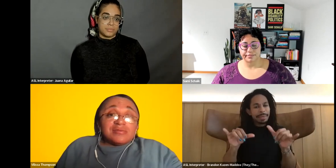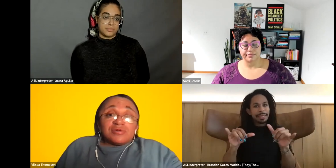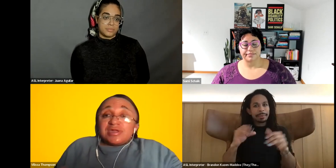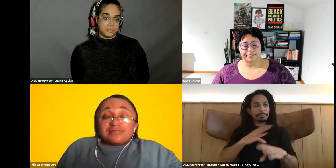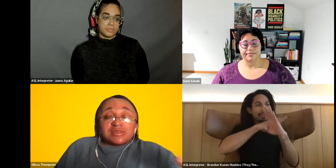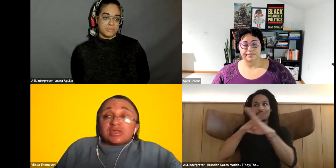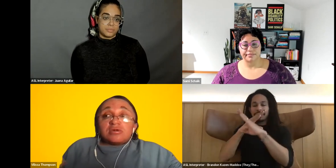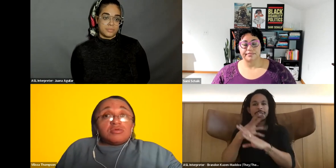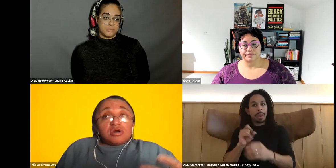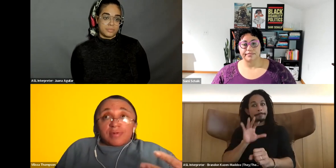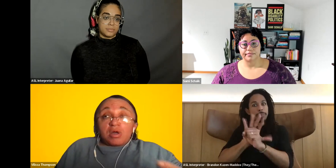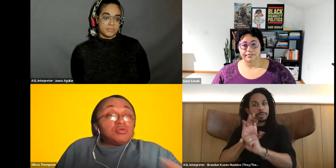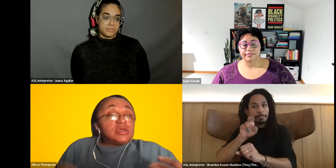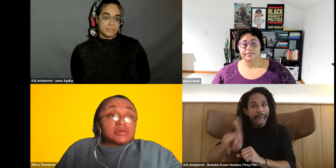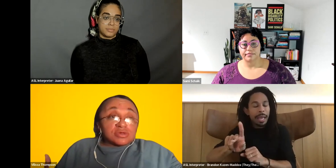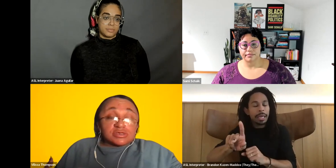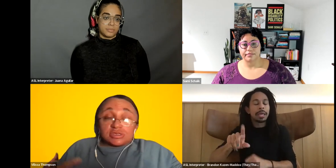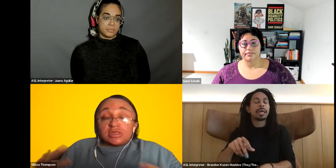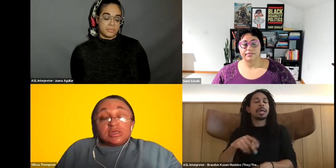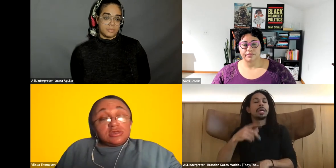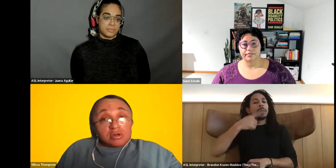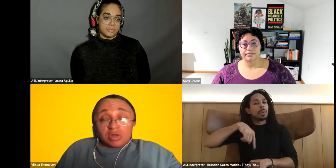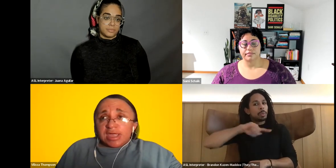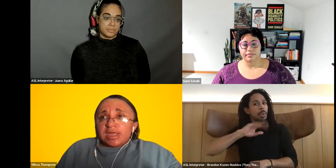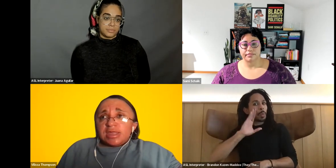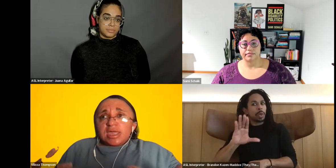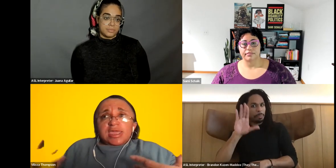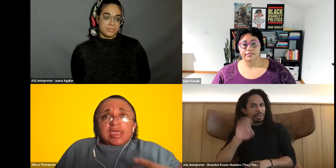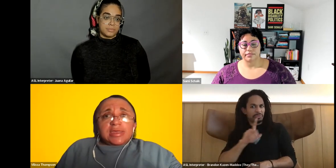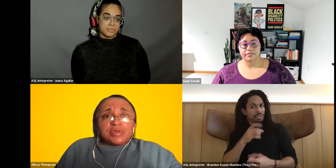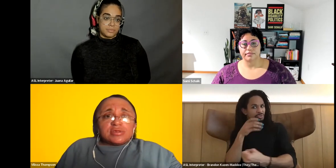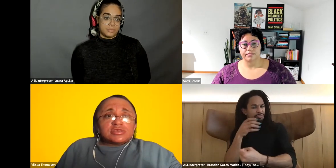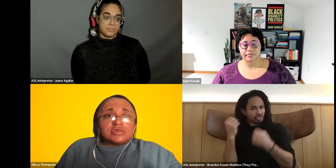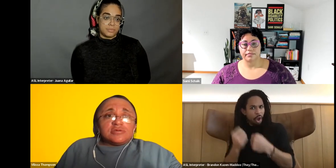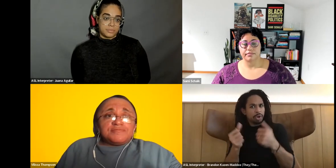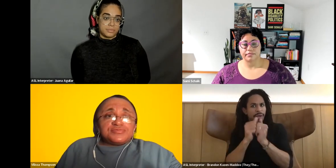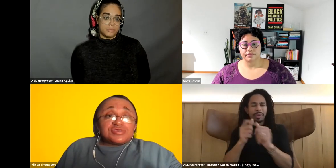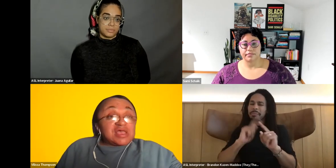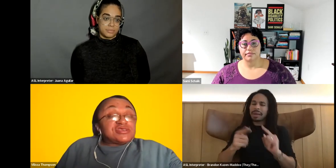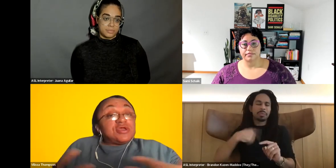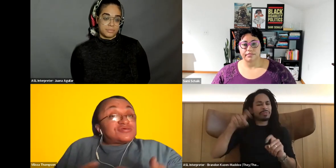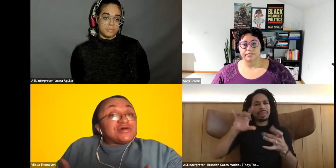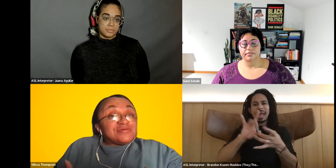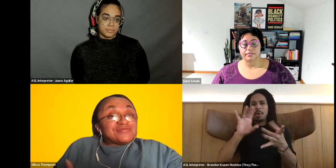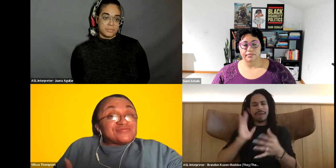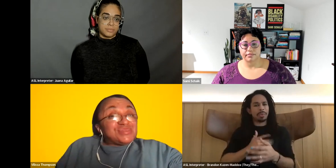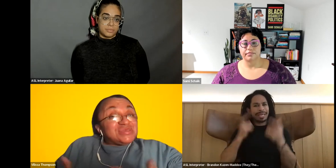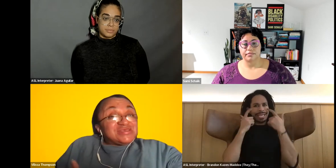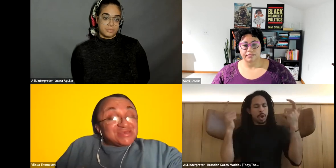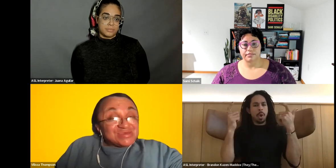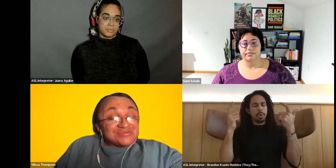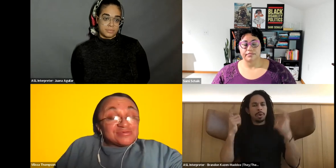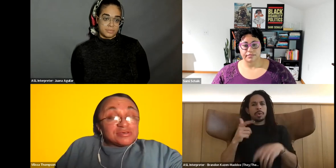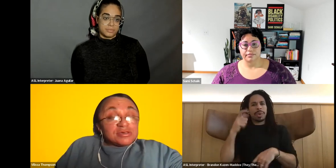Vilissa Thompson: But we have to let go of our own ignorance and ego and inability to sometimes see ourselves within these issues.